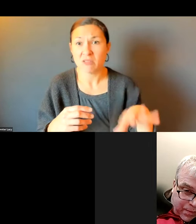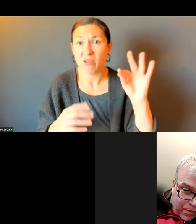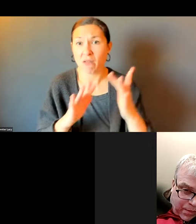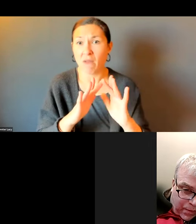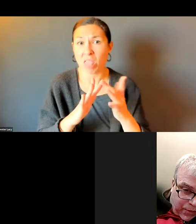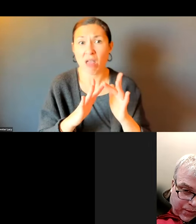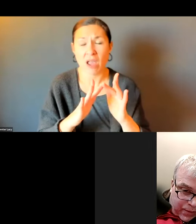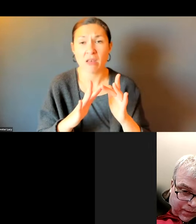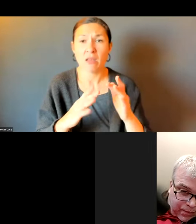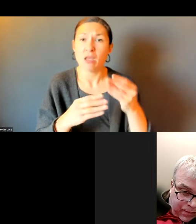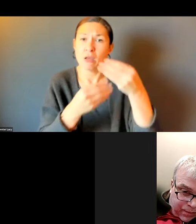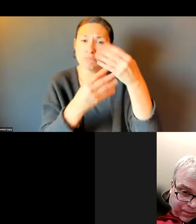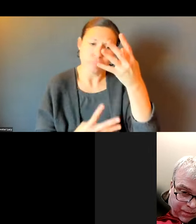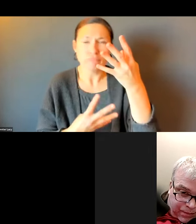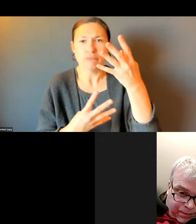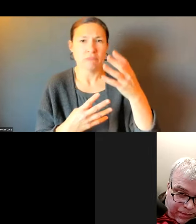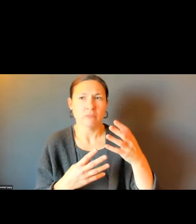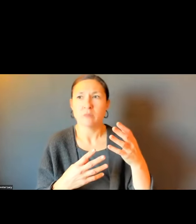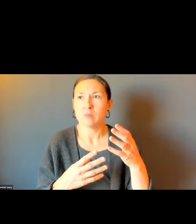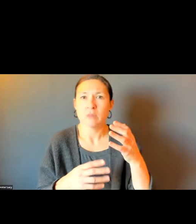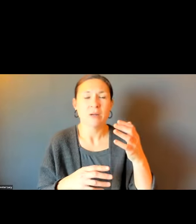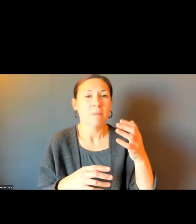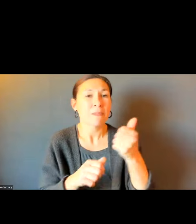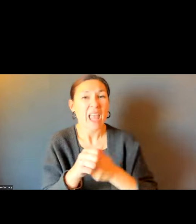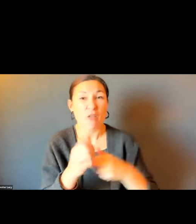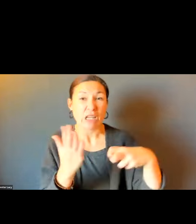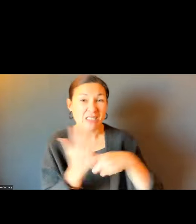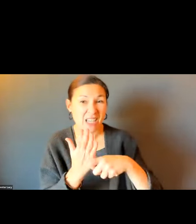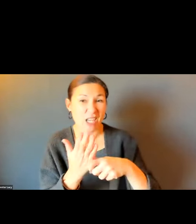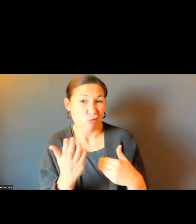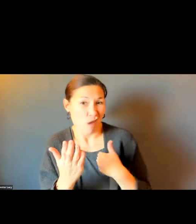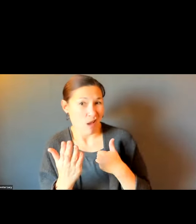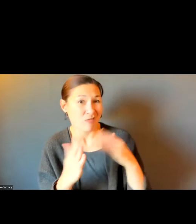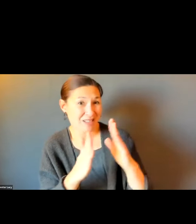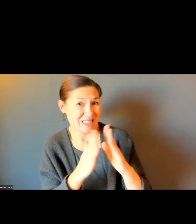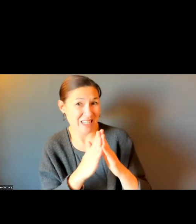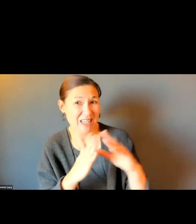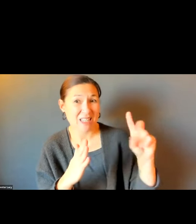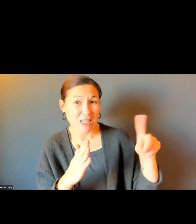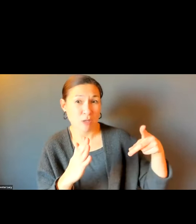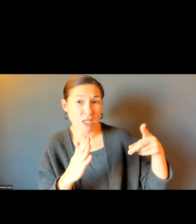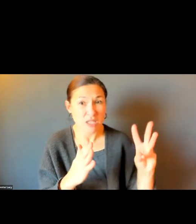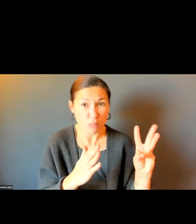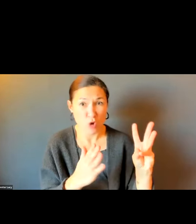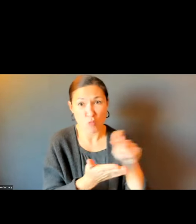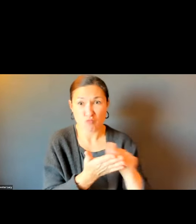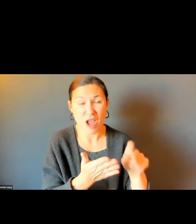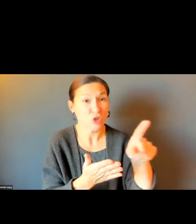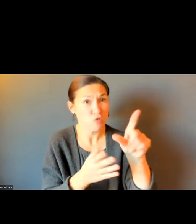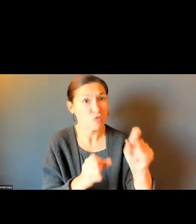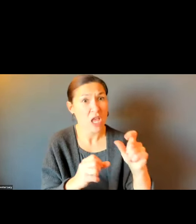THEY ARE PUBLIC. THERE'S A PUBLIC DATA SET THAT LISTS EVERY CODE ENFORCEMENT TICKET THAT THE PUBLIC WORKS